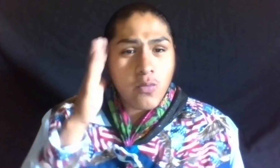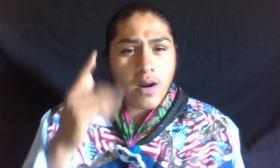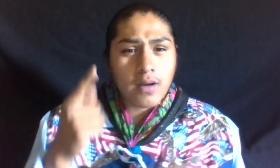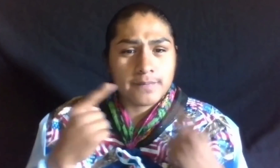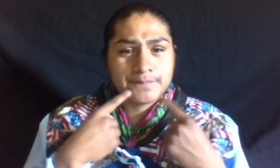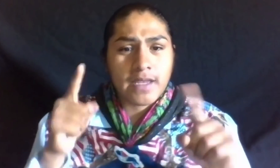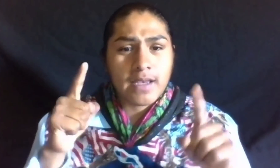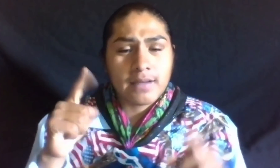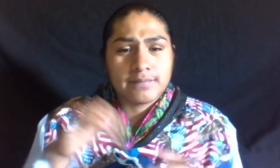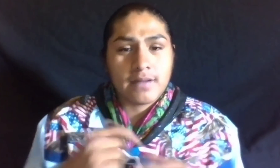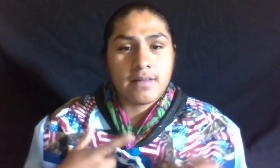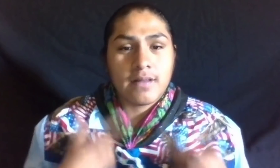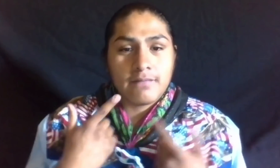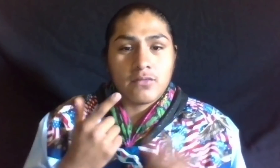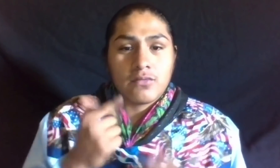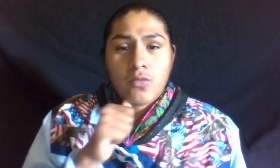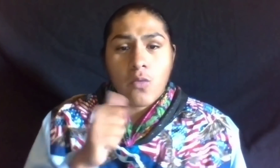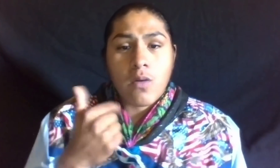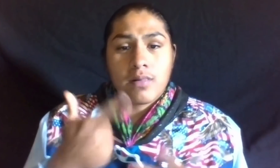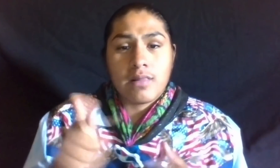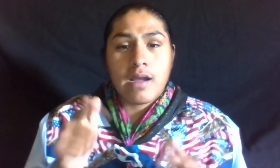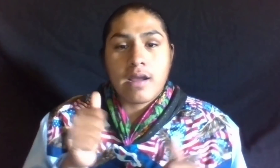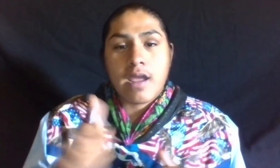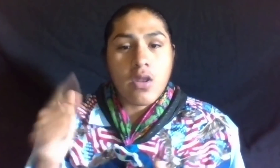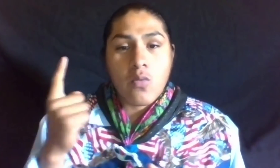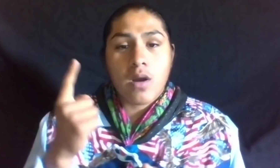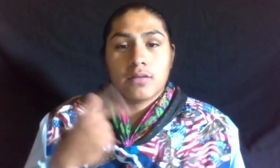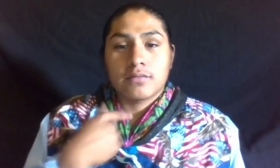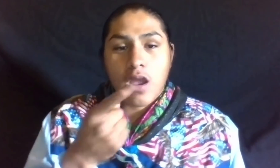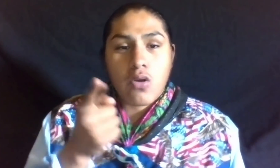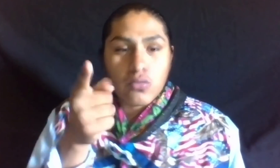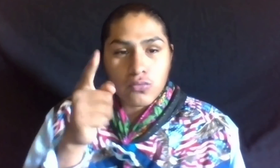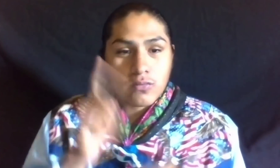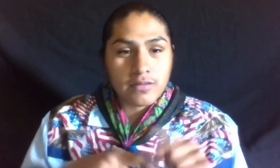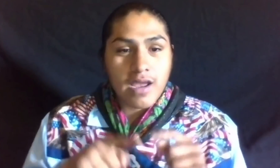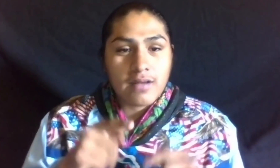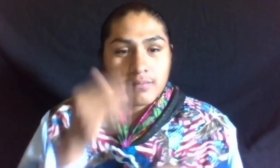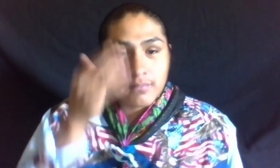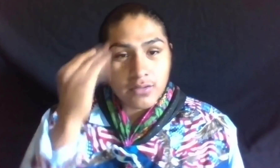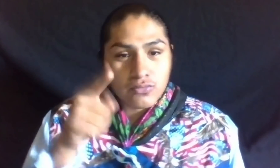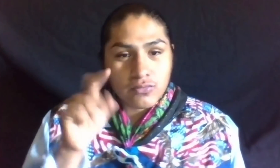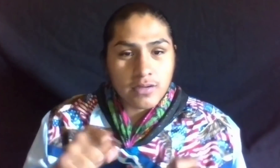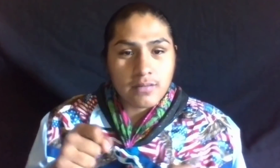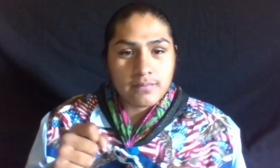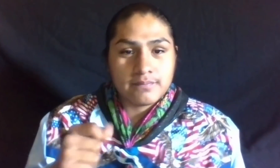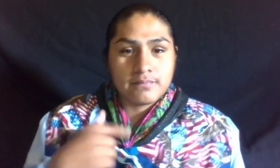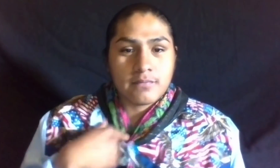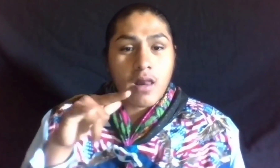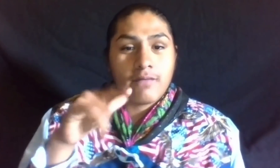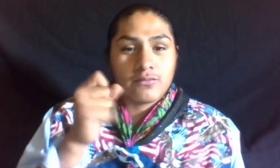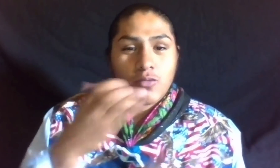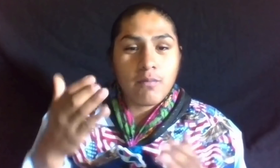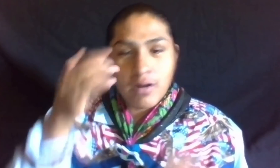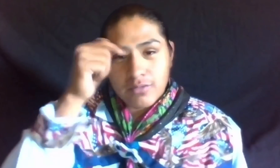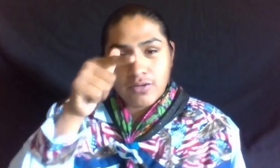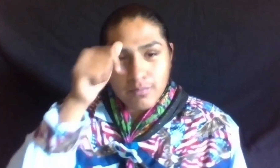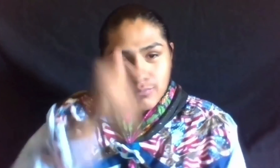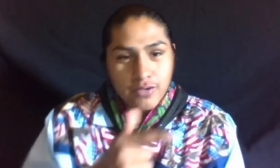YOU WILL SUCCEED IN LIFE, DON’T LET ANYONE TELL YOU THAT YOU CAN’T! BECAUSE YOU CAN. I LOVE YOU SO MUCH LITTLE BROTHER.